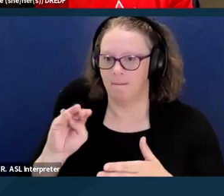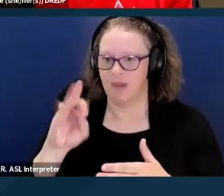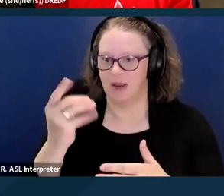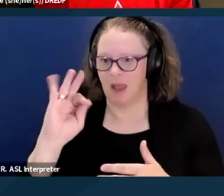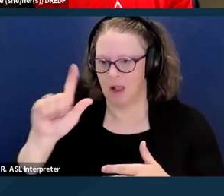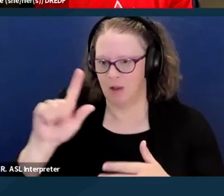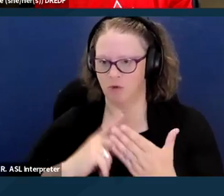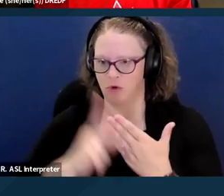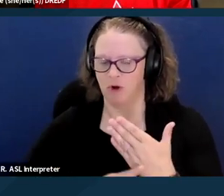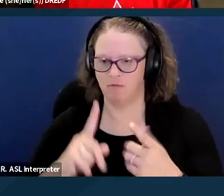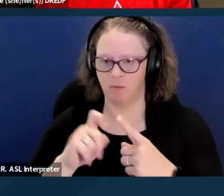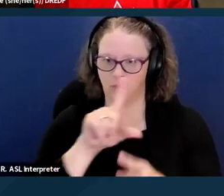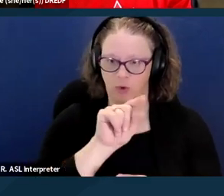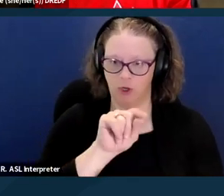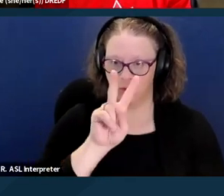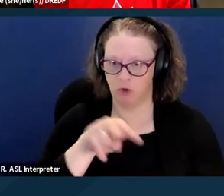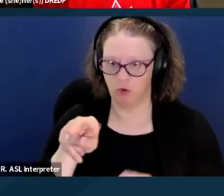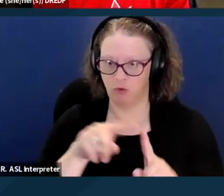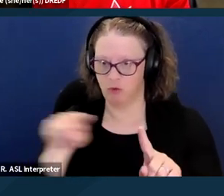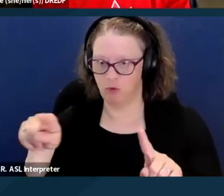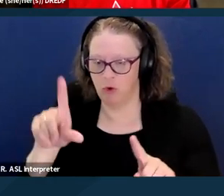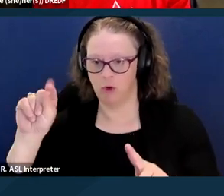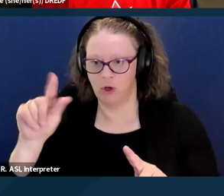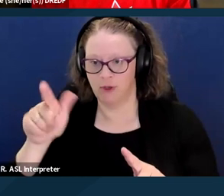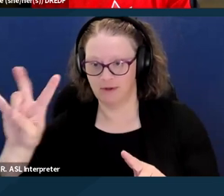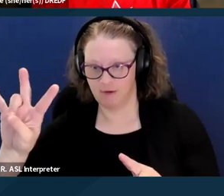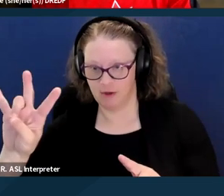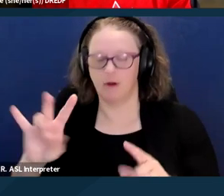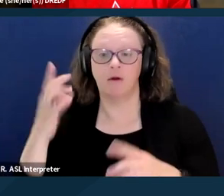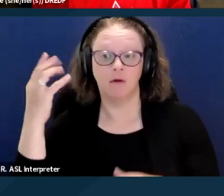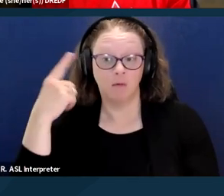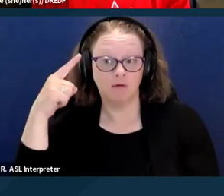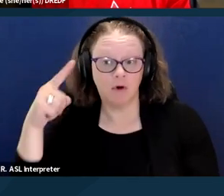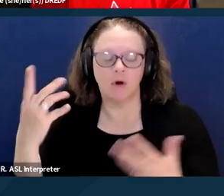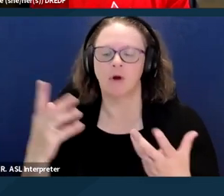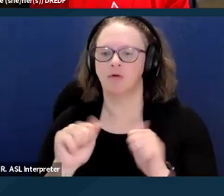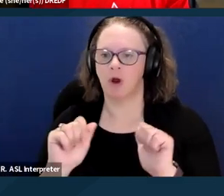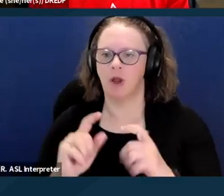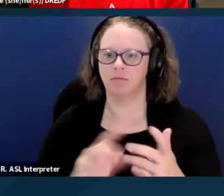The intent is to integrate healthcare more seamlessly with a variety of other social services.